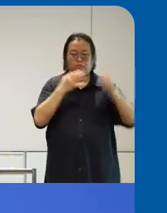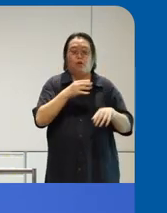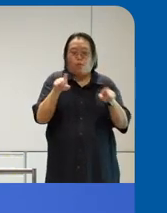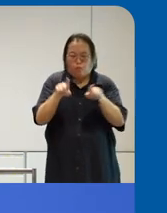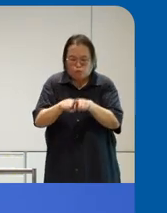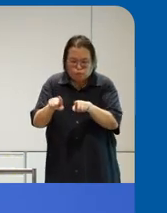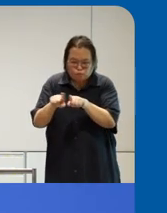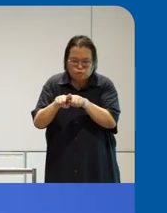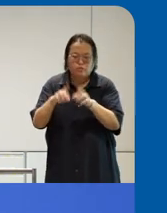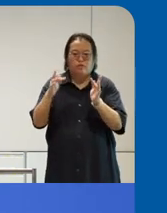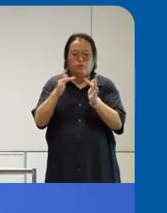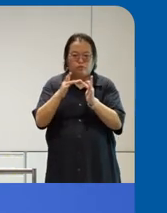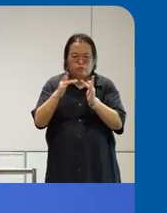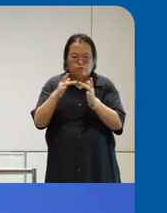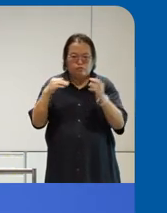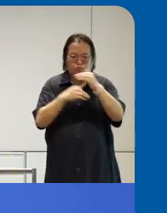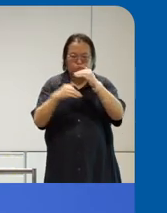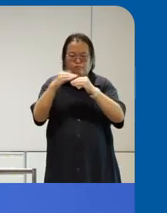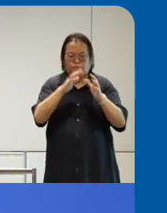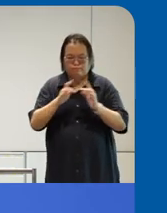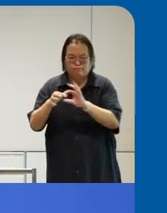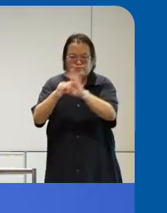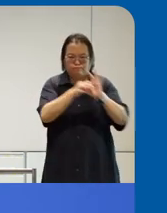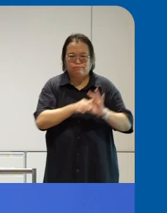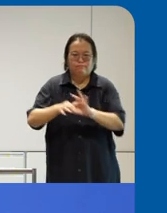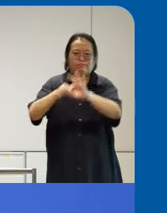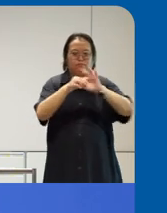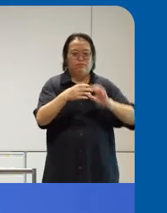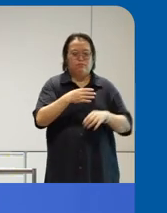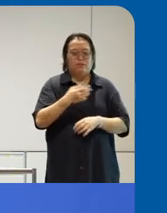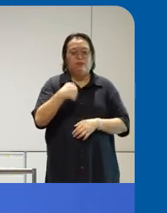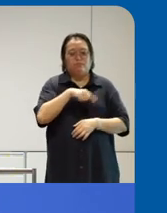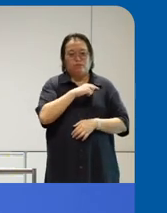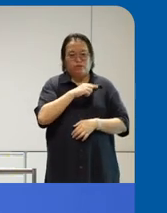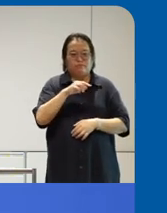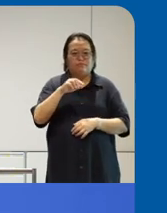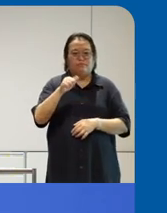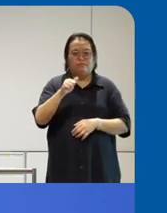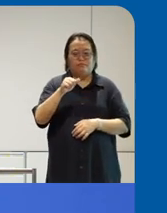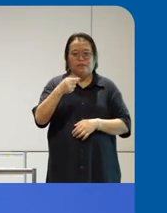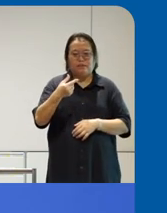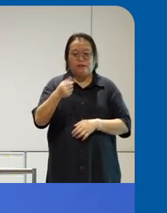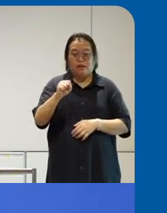connections just as SJ enable and zero project all believe in U Collective impact building connection